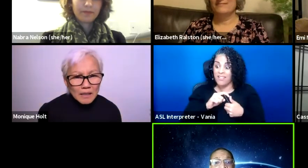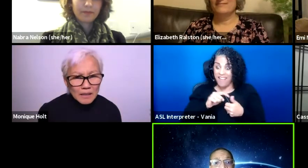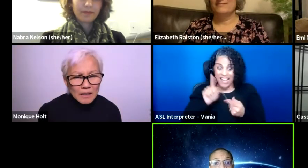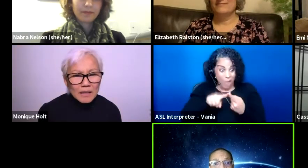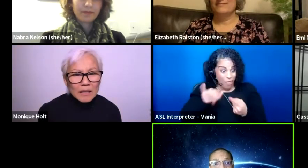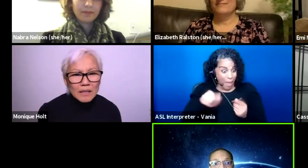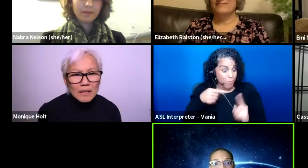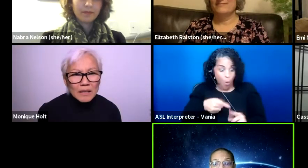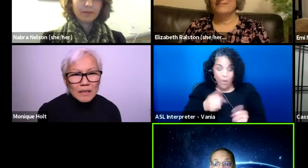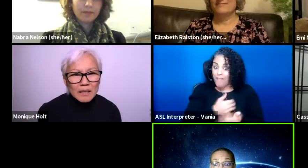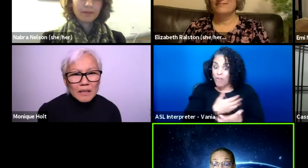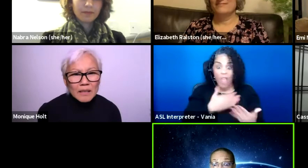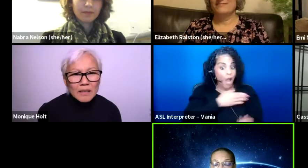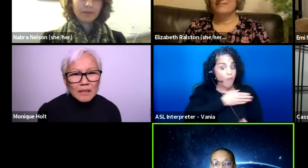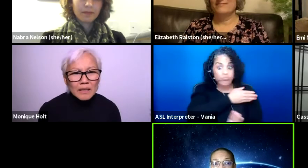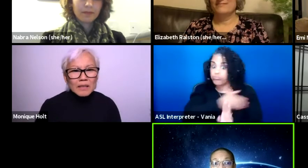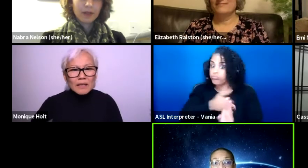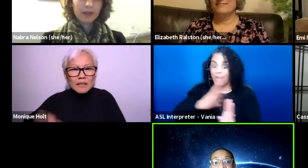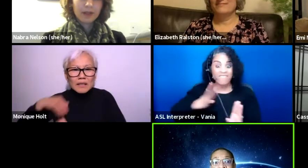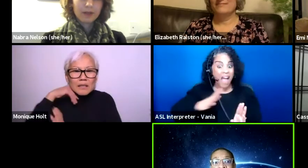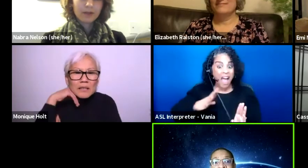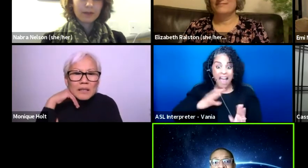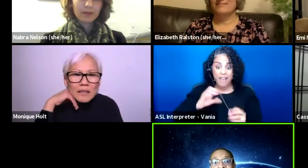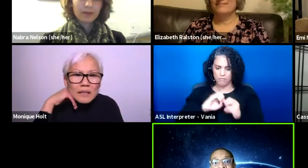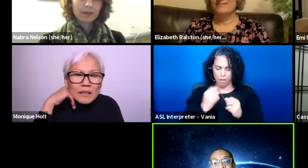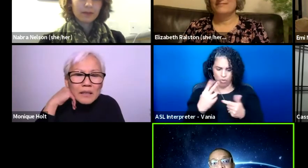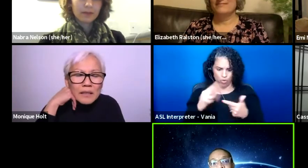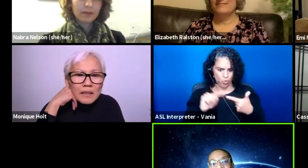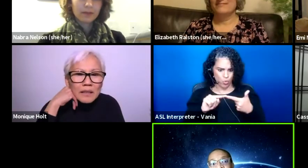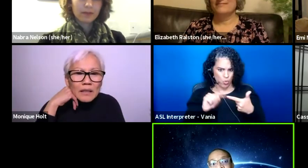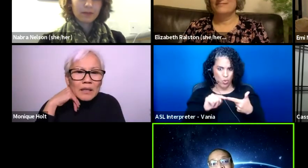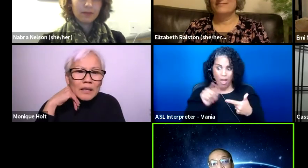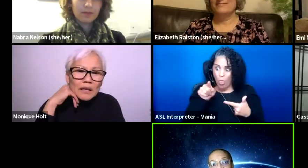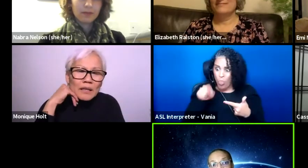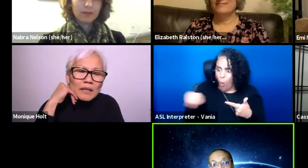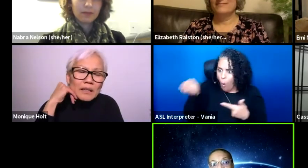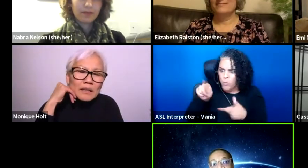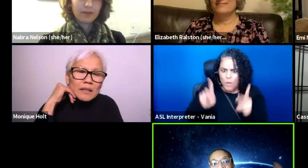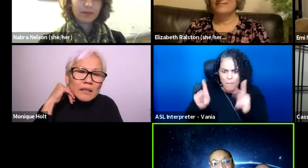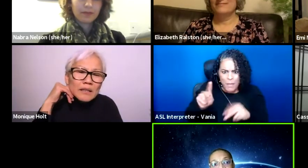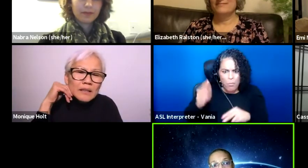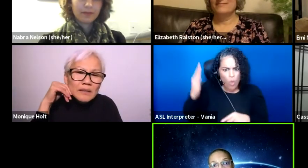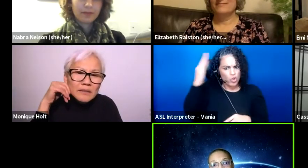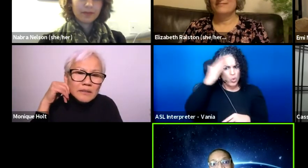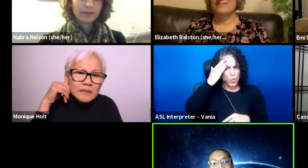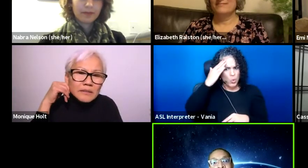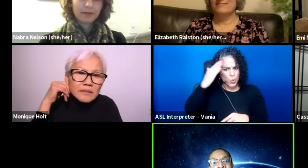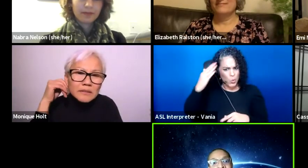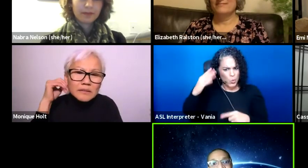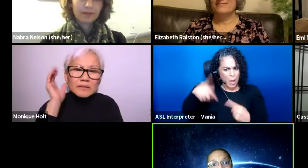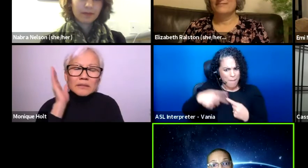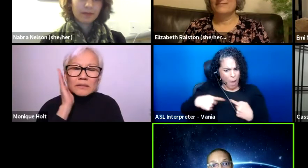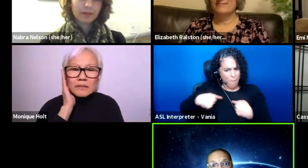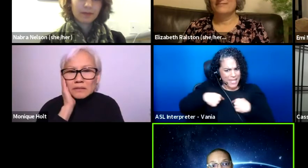everything was fine, but number two, these were people that knew about my disabilities.